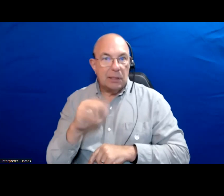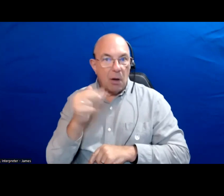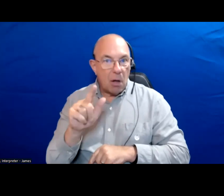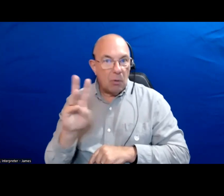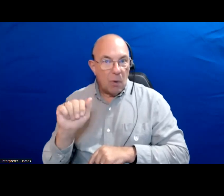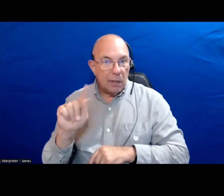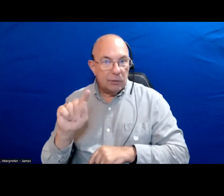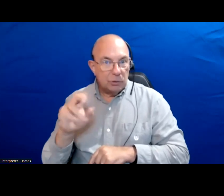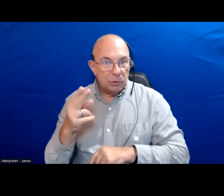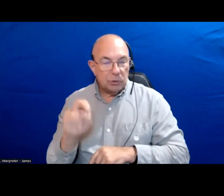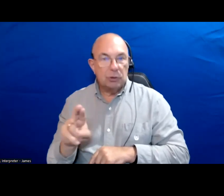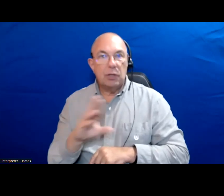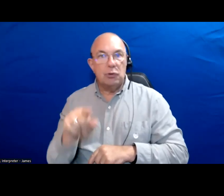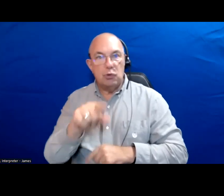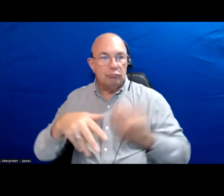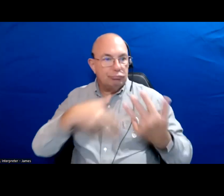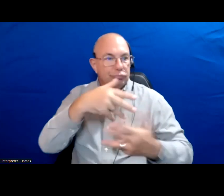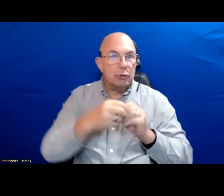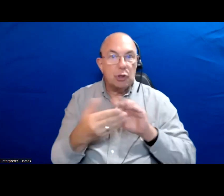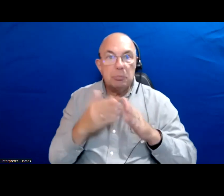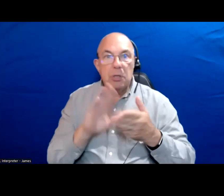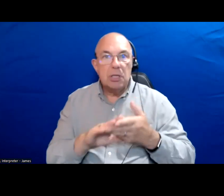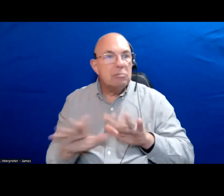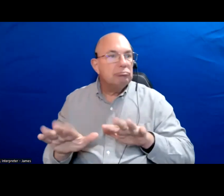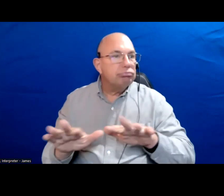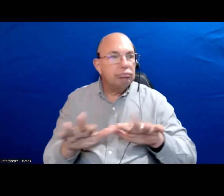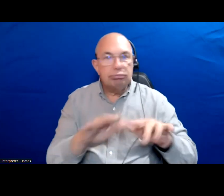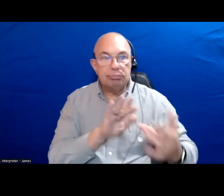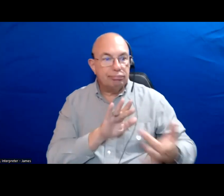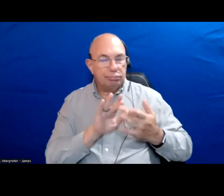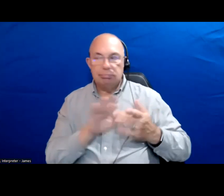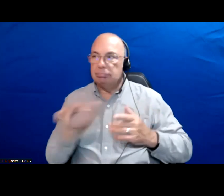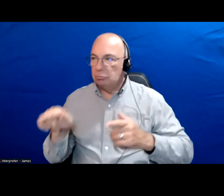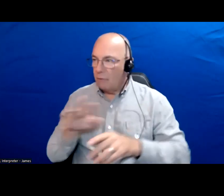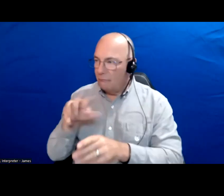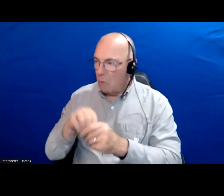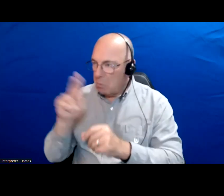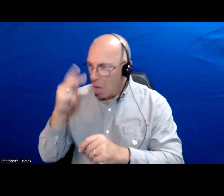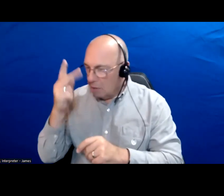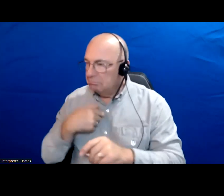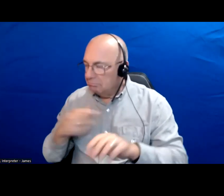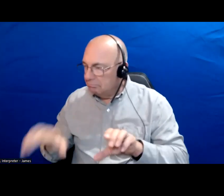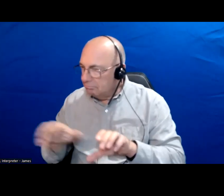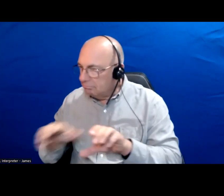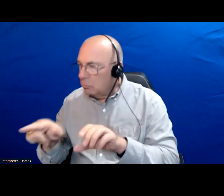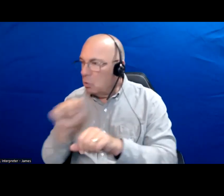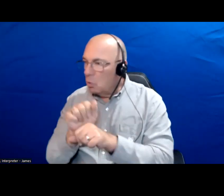But also talk to people in your community always love when people reject me and say I know you are really involved in politics and I know you work as a journalist and I